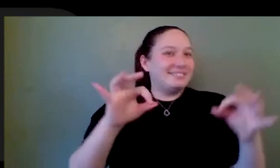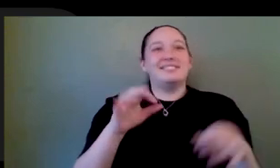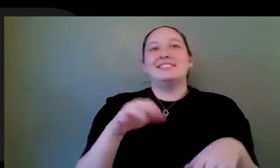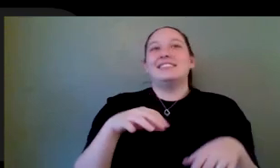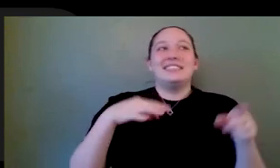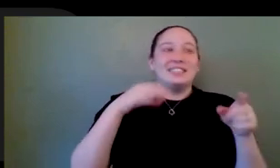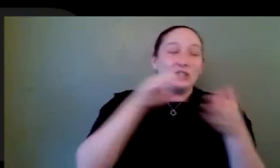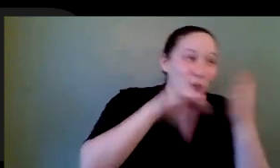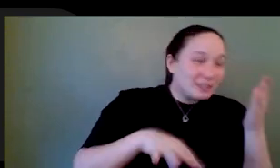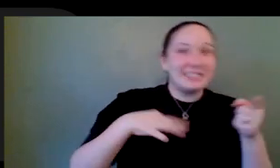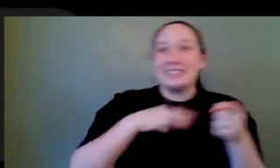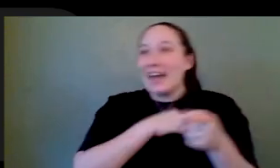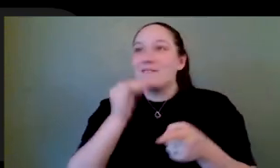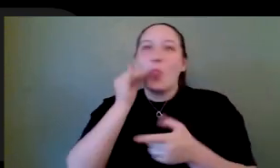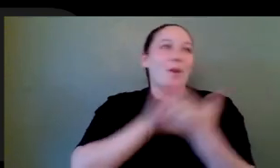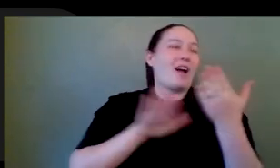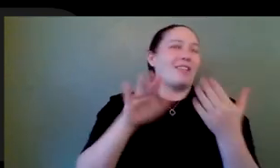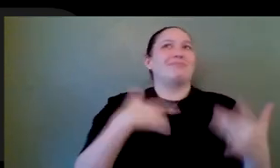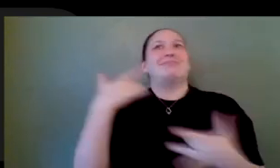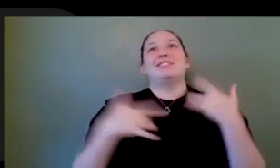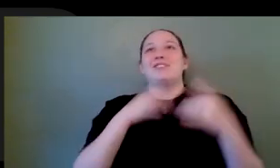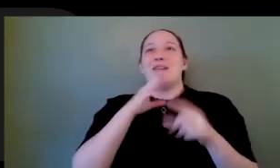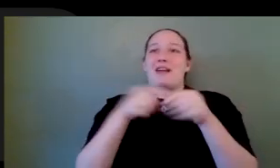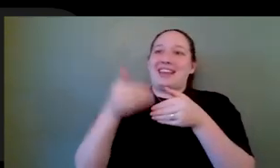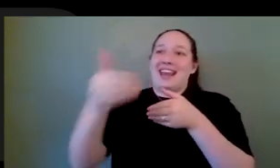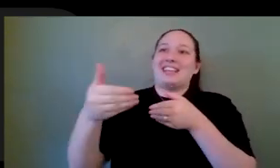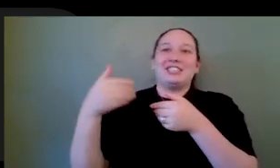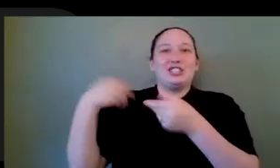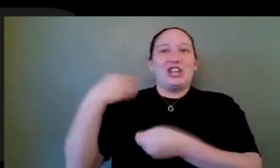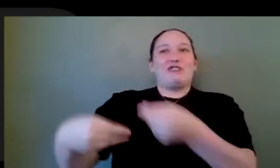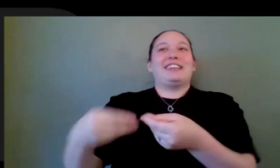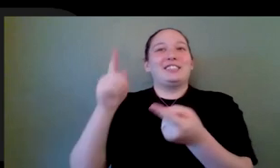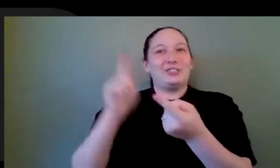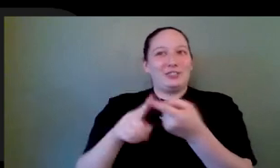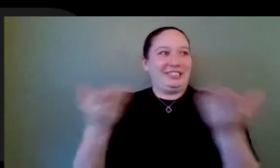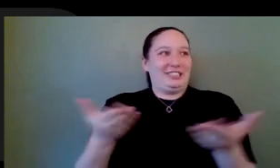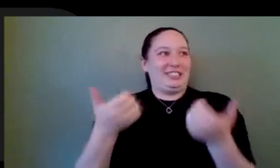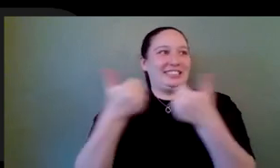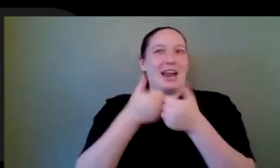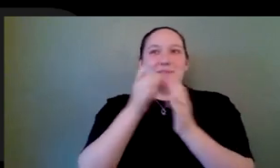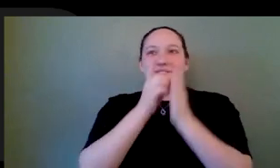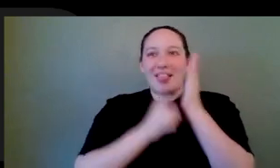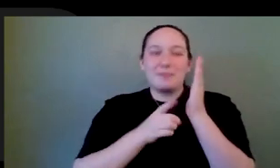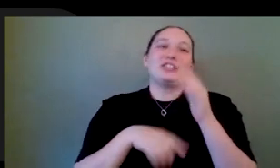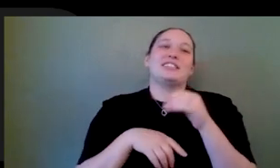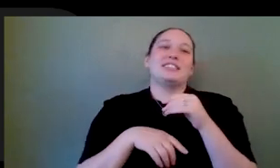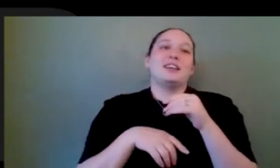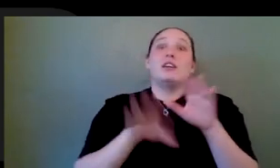opportunity to talk to the next generation of game developers and game designers. And just so you know, I actually got a promotion in the last 15